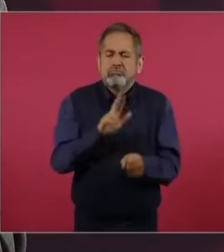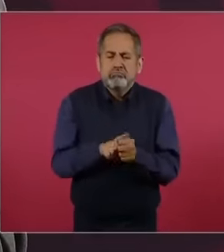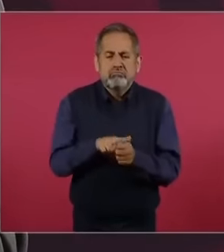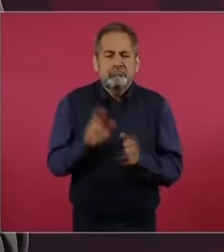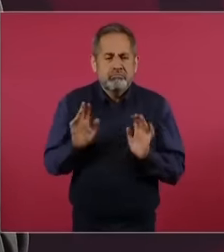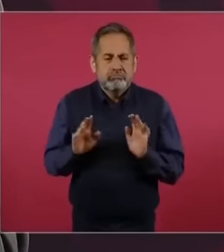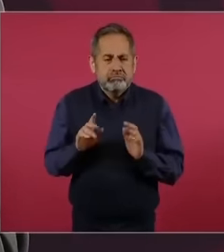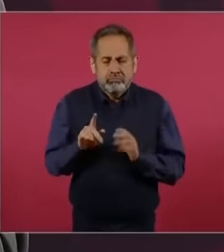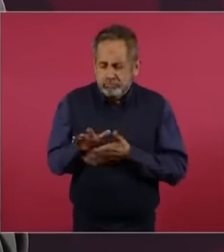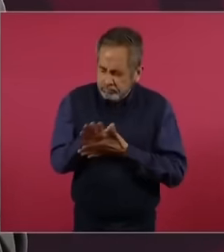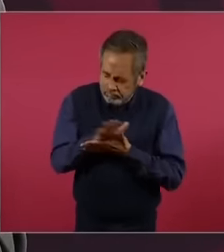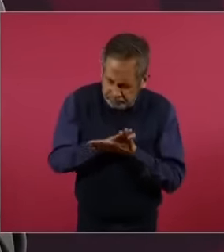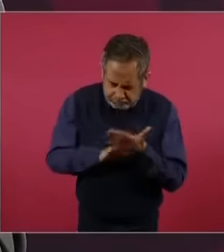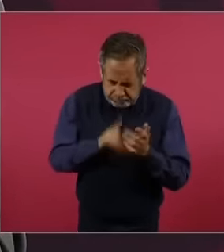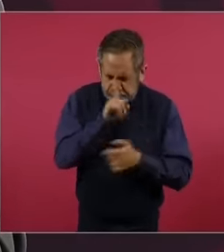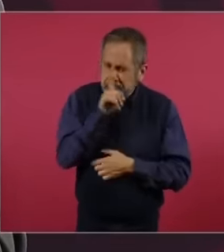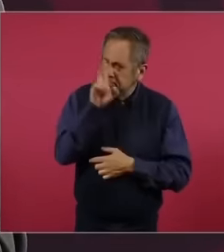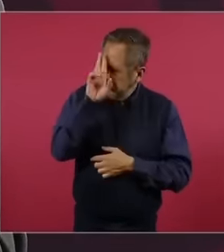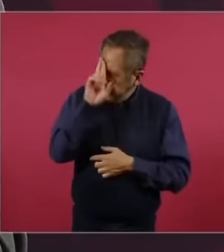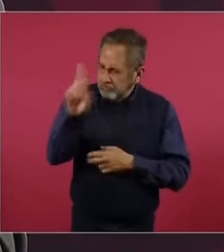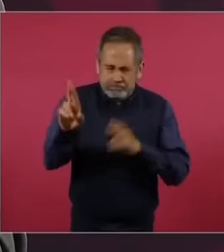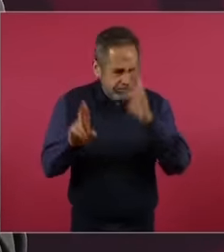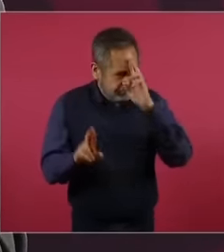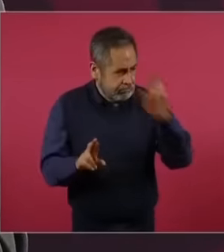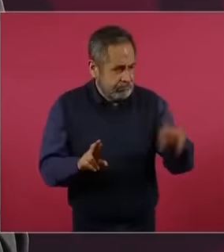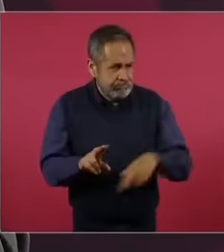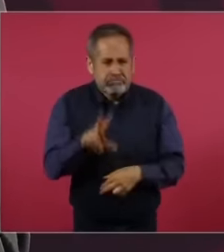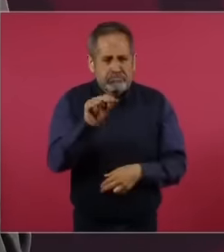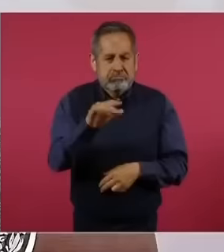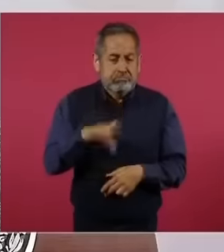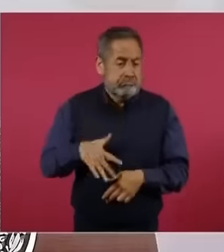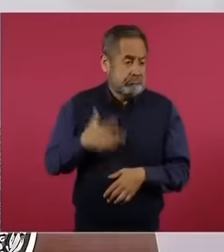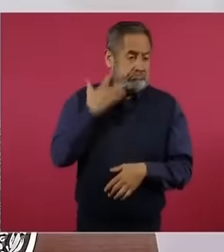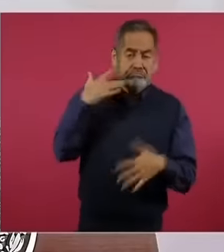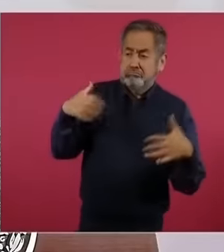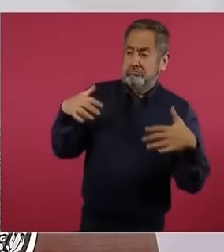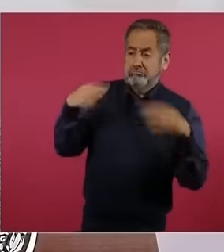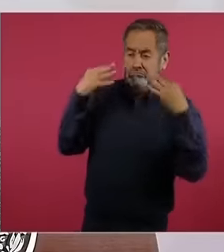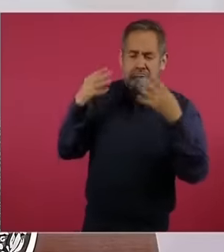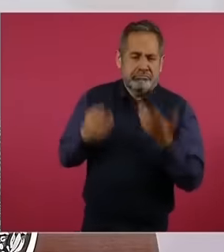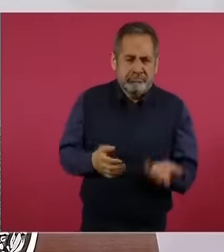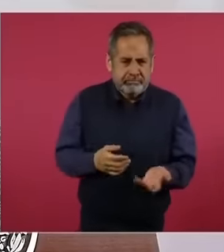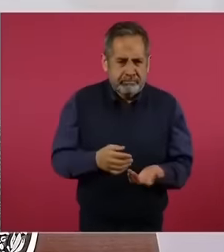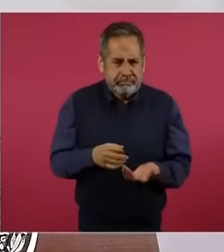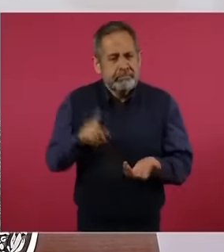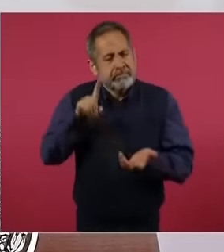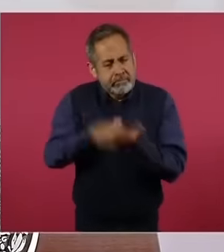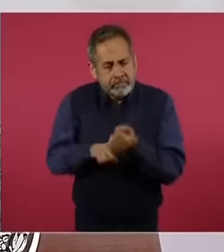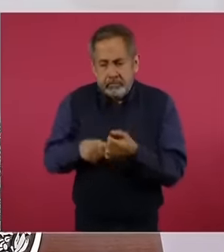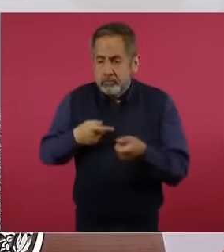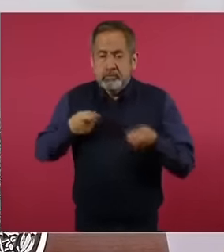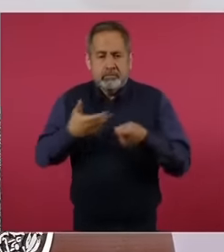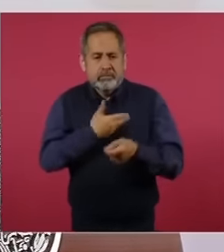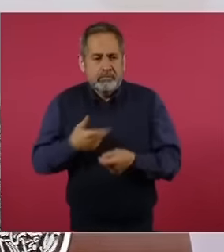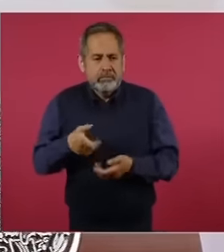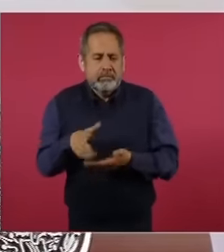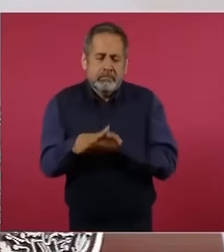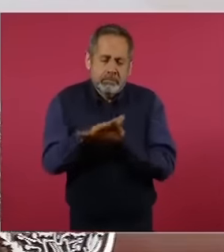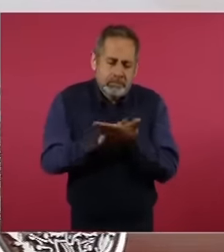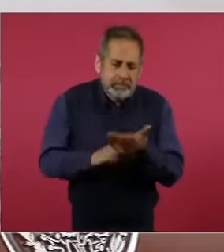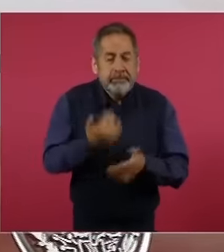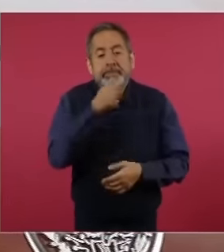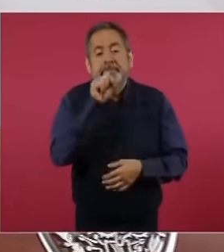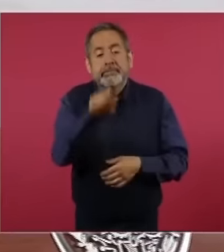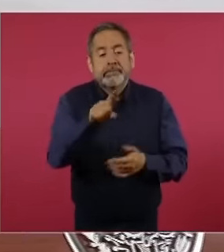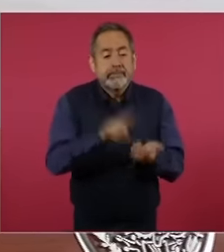humility power is humility and it also usually happens that aspirationists